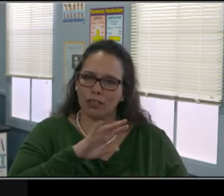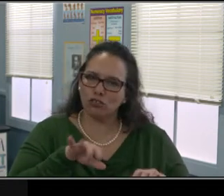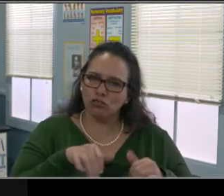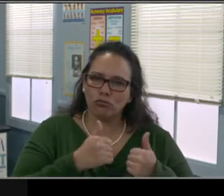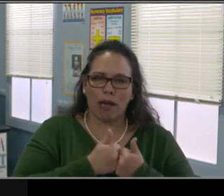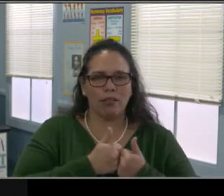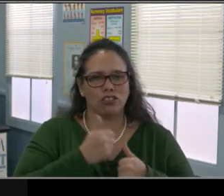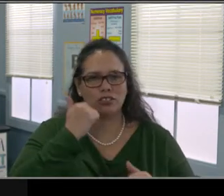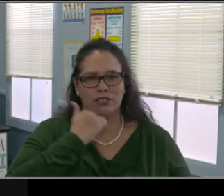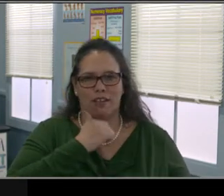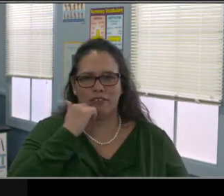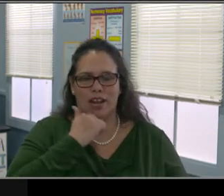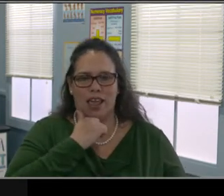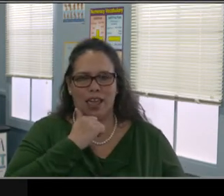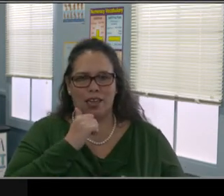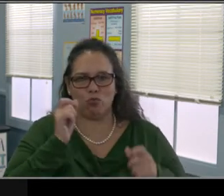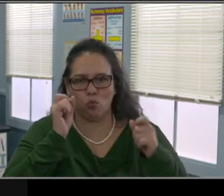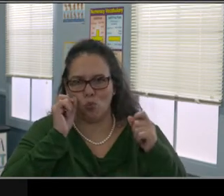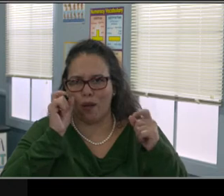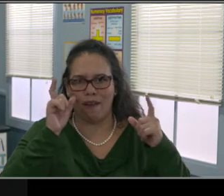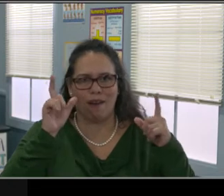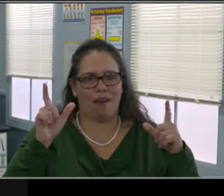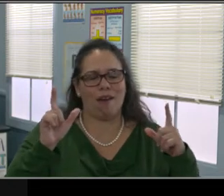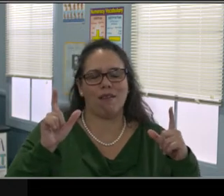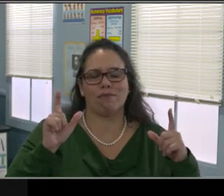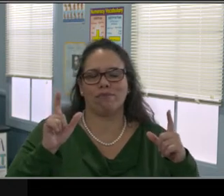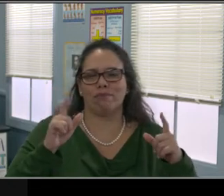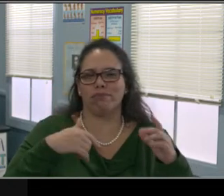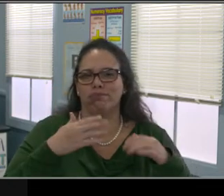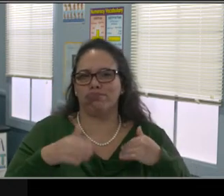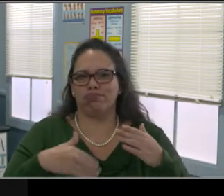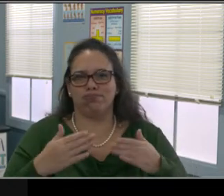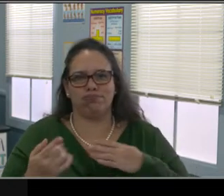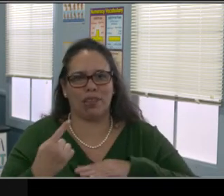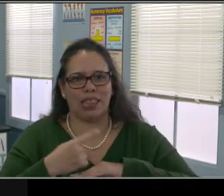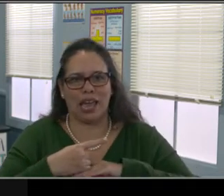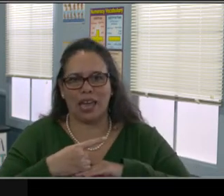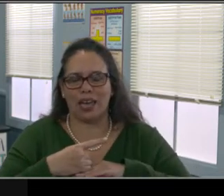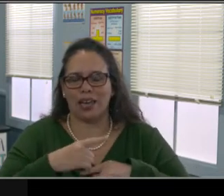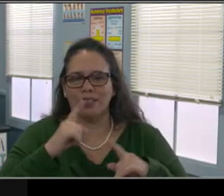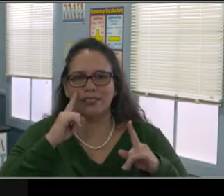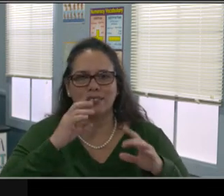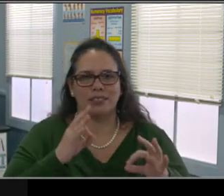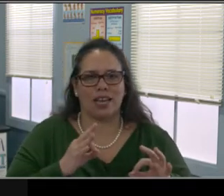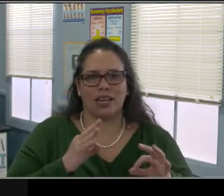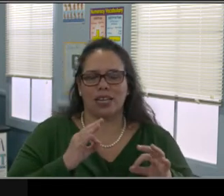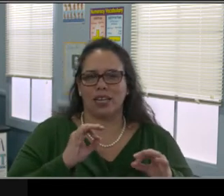and a lack of physical connection, okay? Especially with our students.